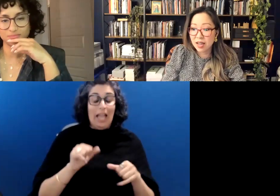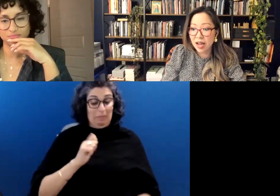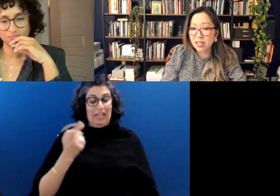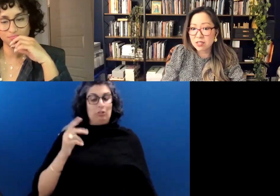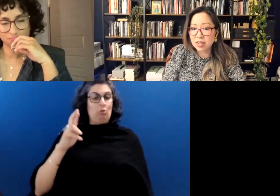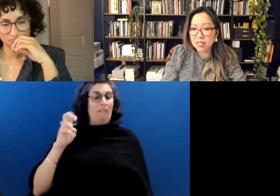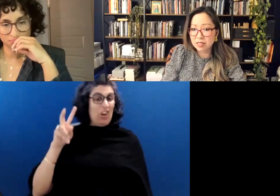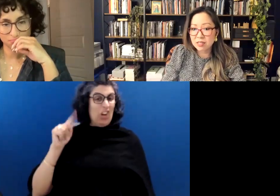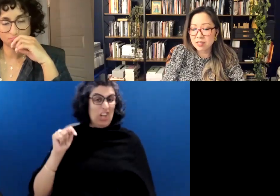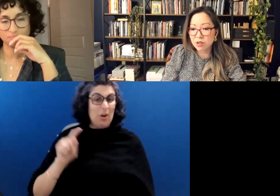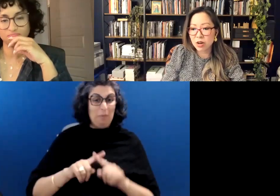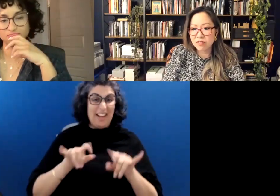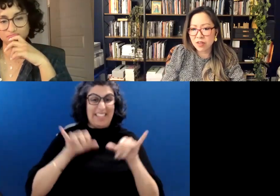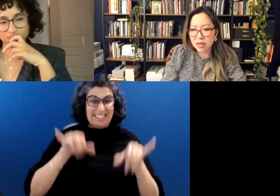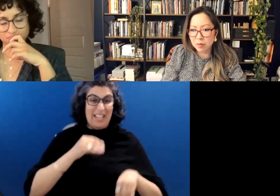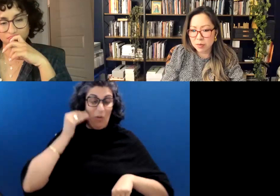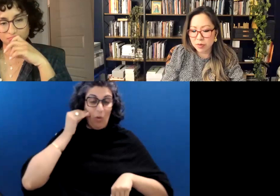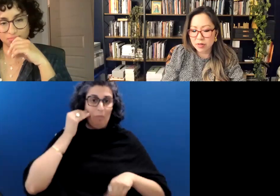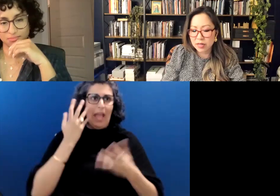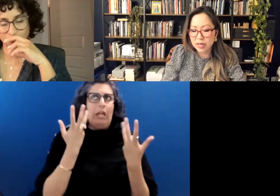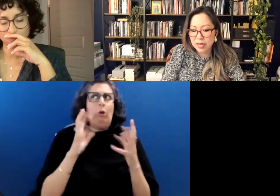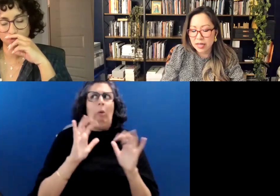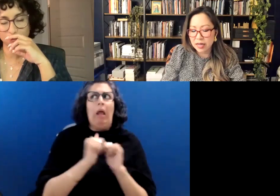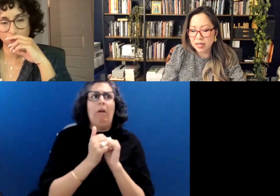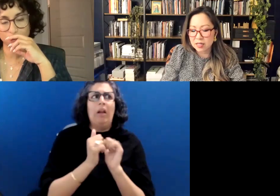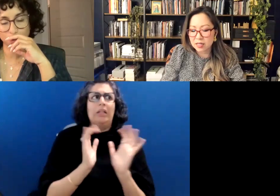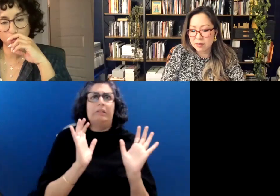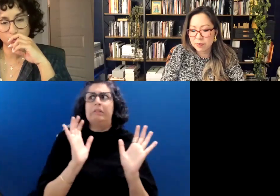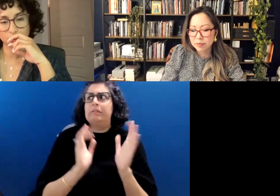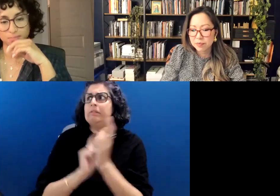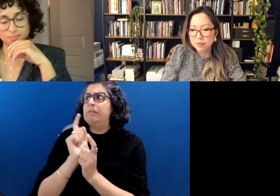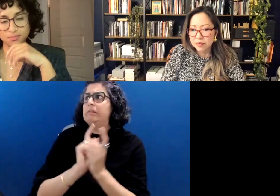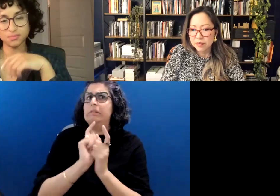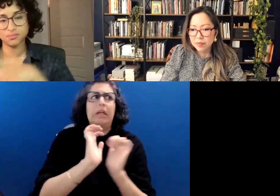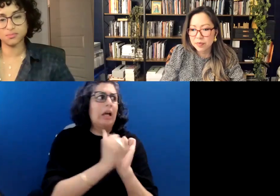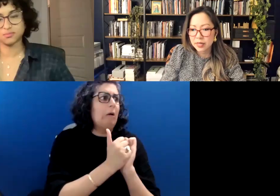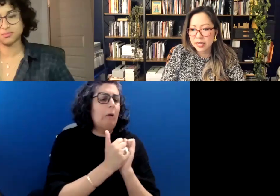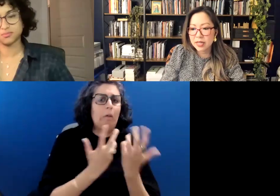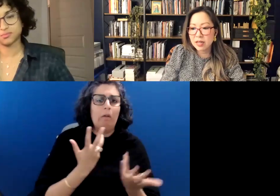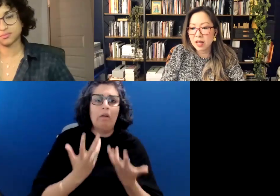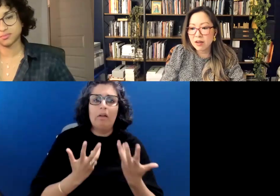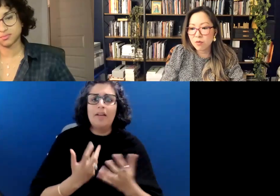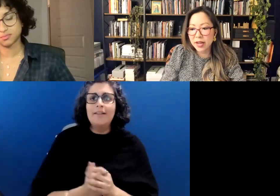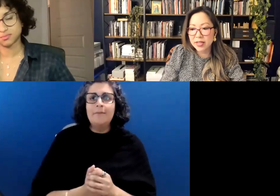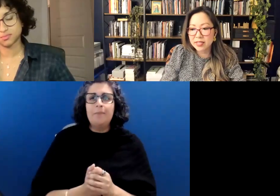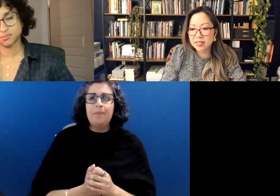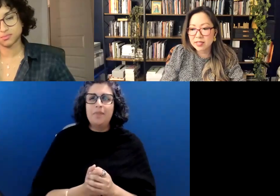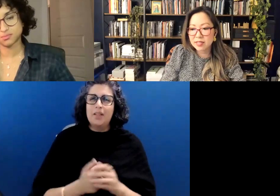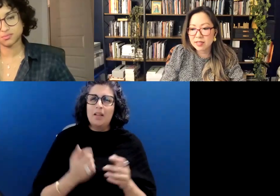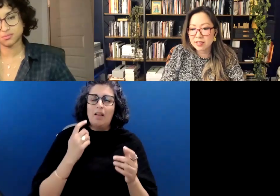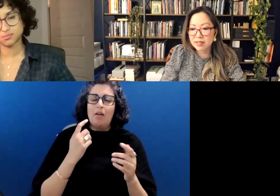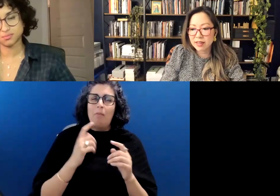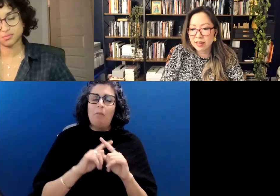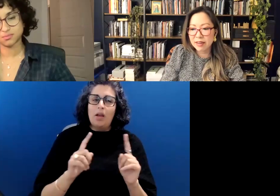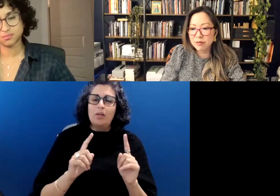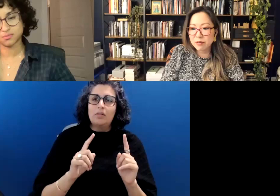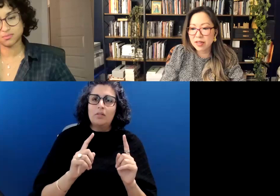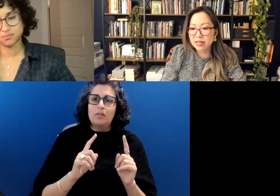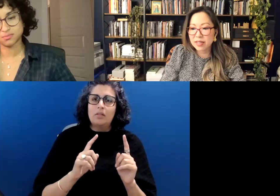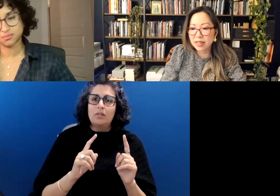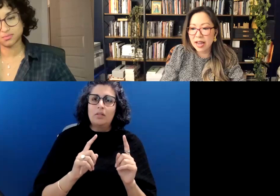I still didn't know how to find people and in a lot of ways I don't...